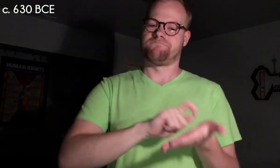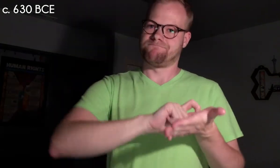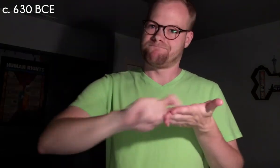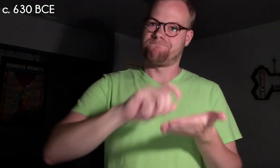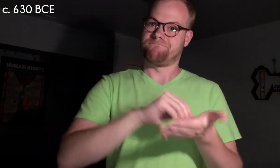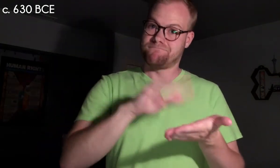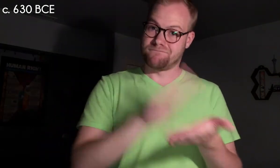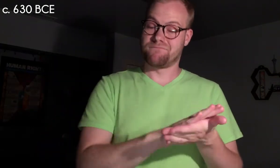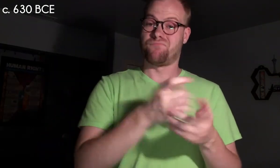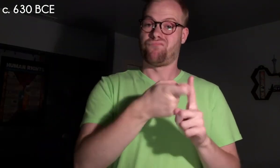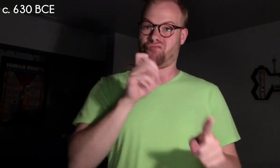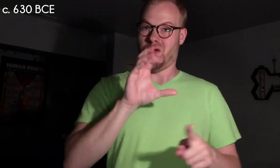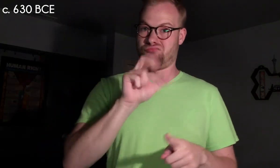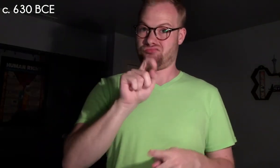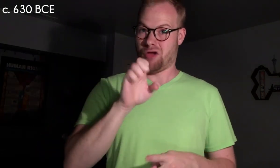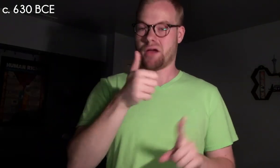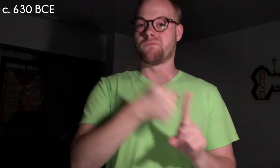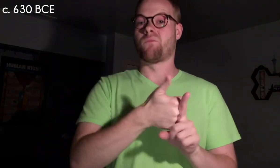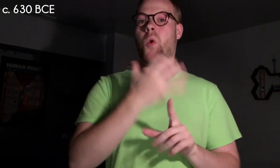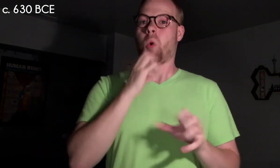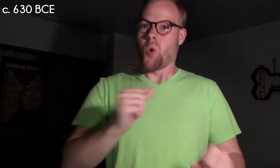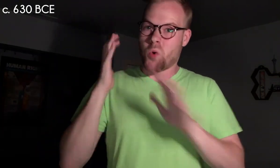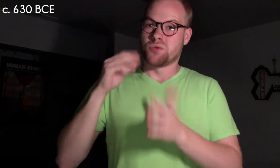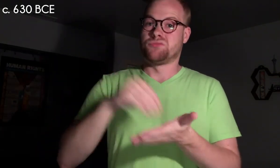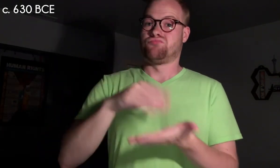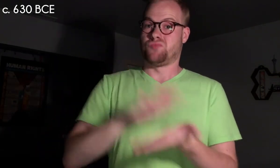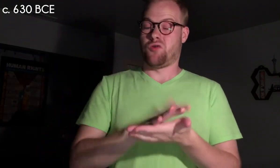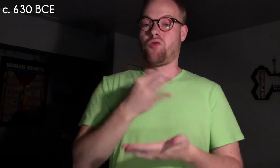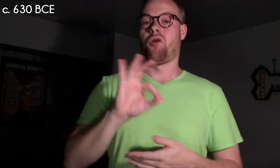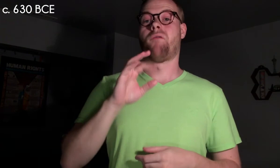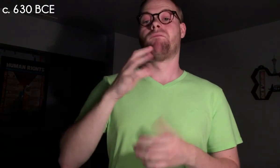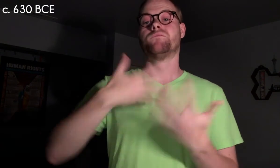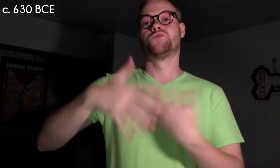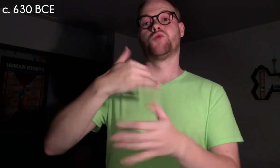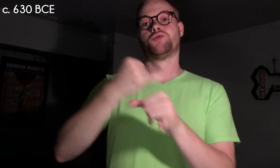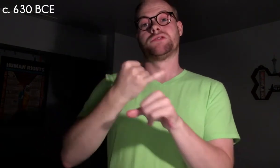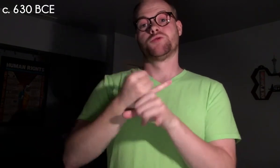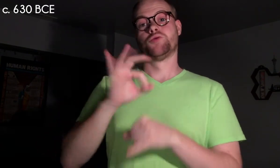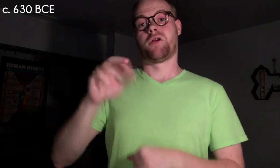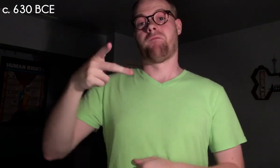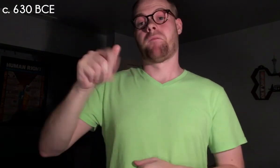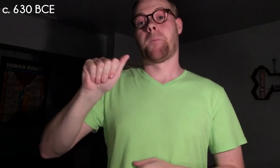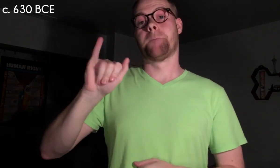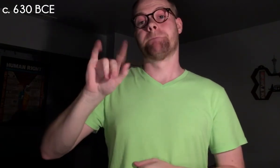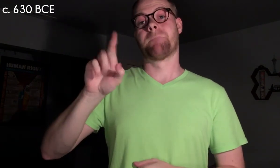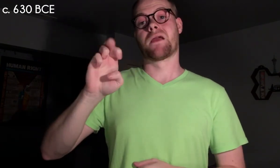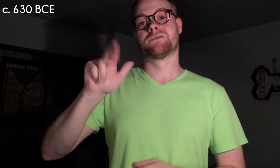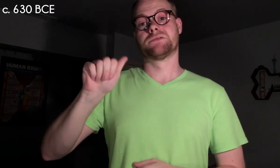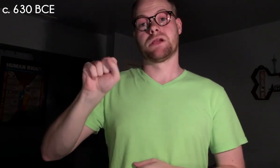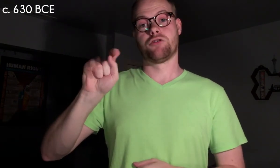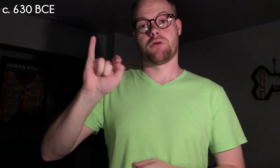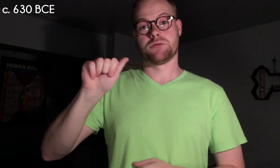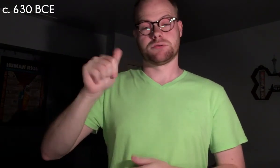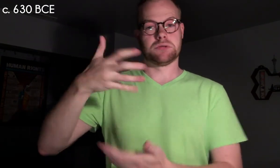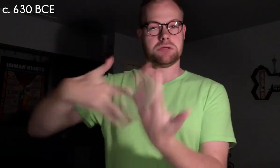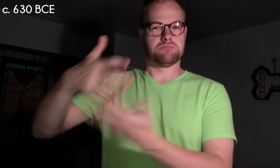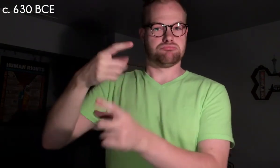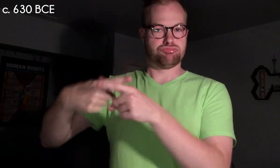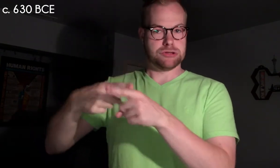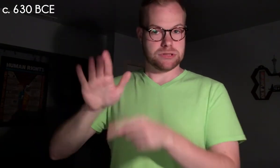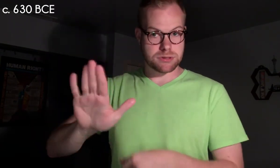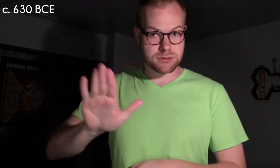An inscription from Crete is the oldest record of the social institution of paiderastia among the Greeks.